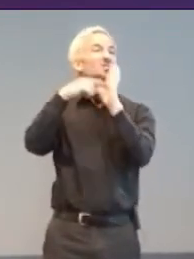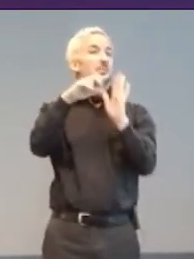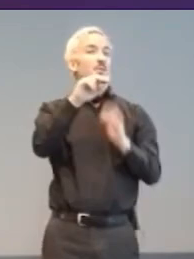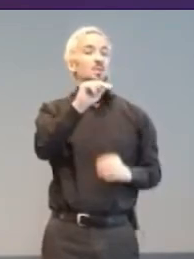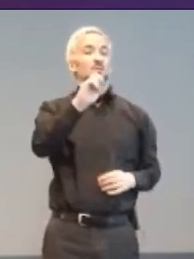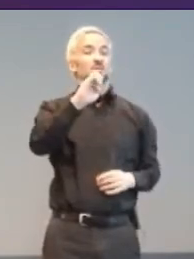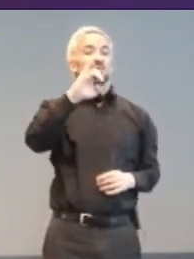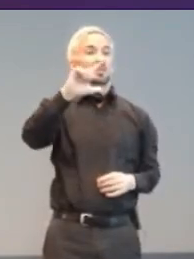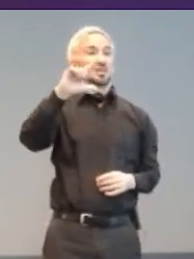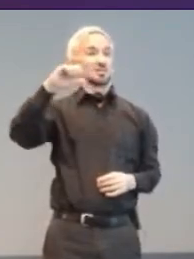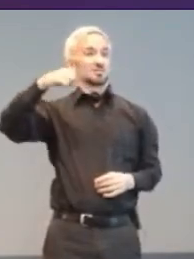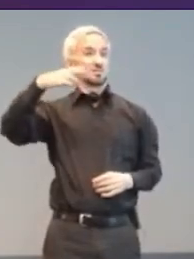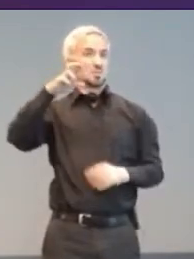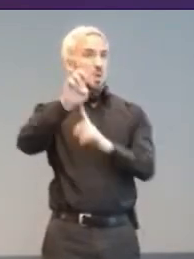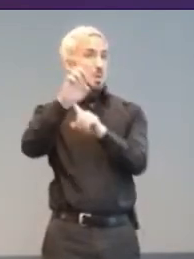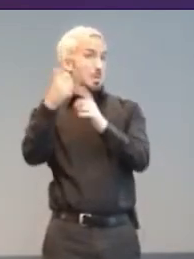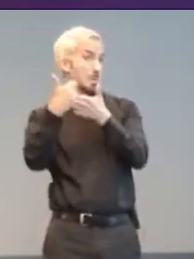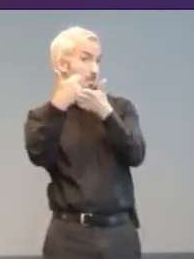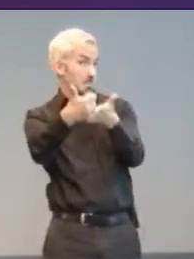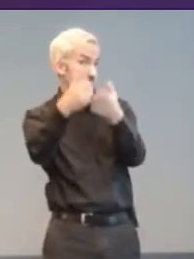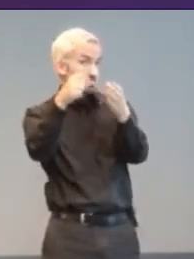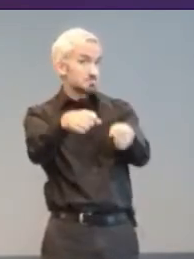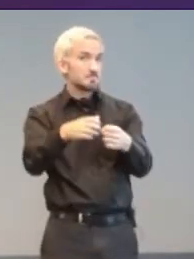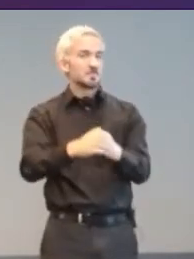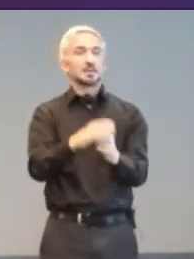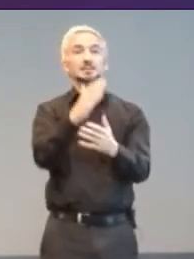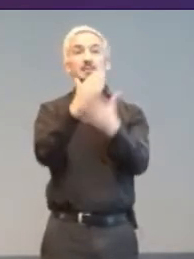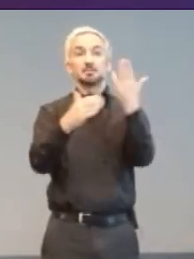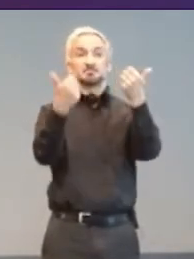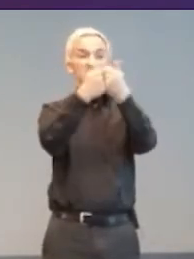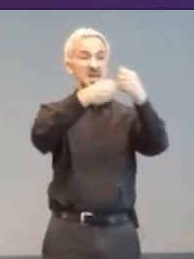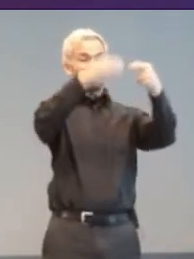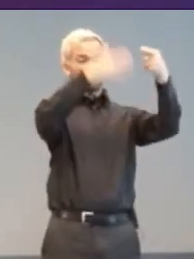Some sites have content you can filter such as SpecialEffect’s Game Access, OneSwitch and the